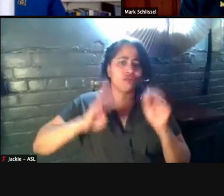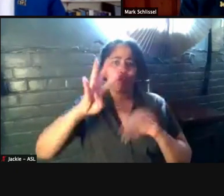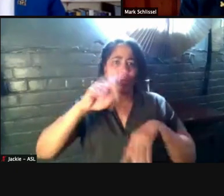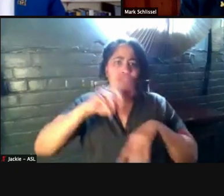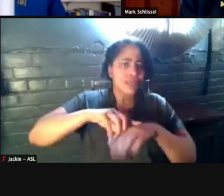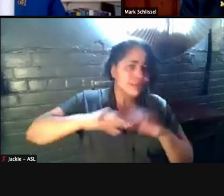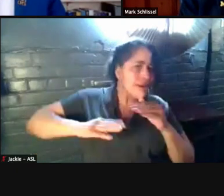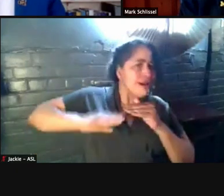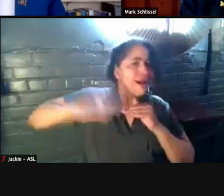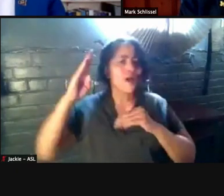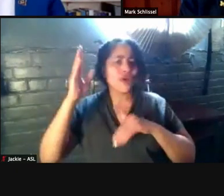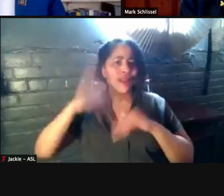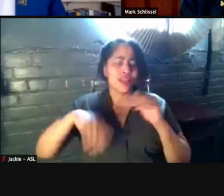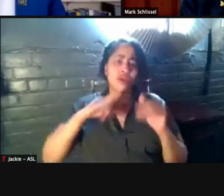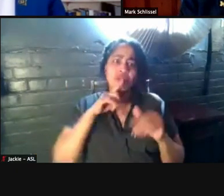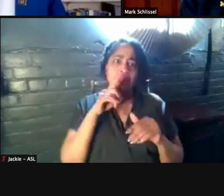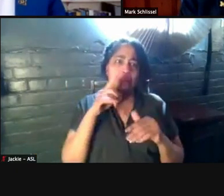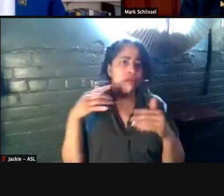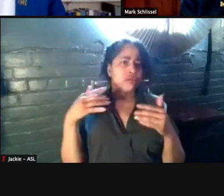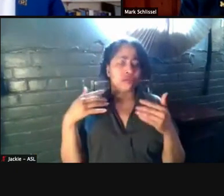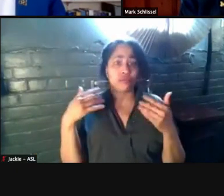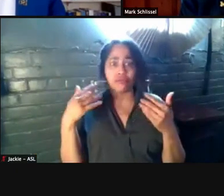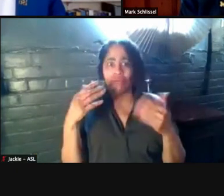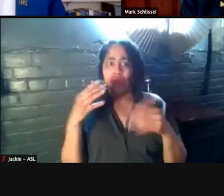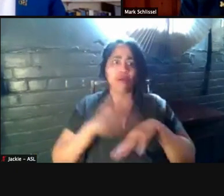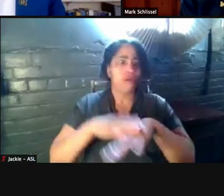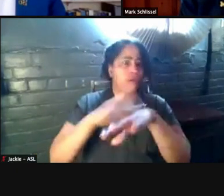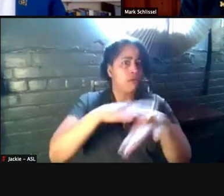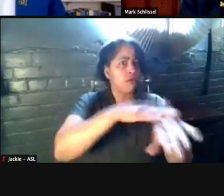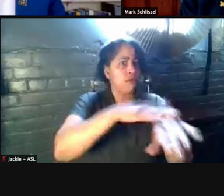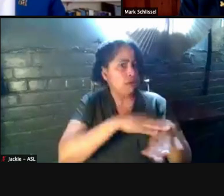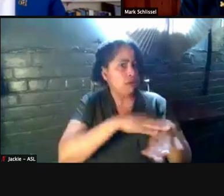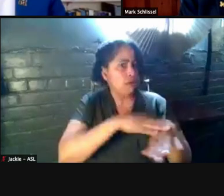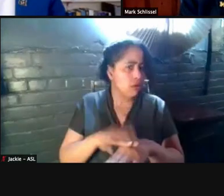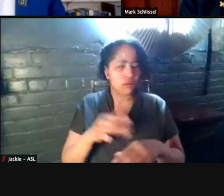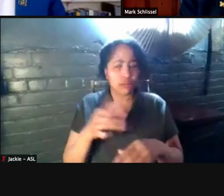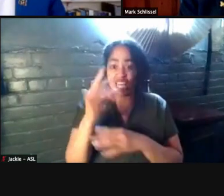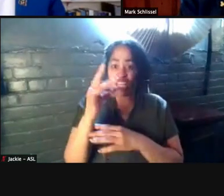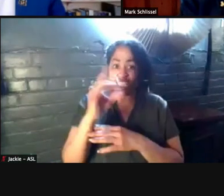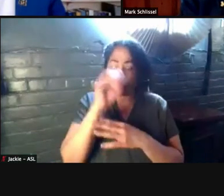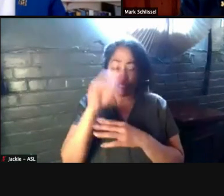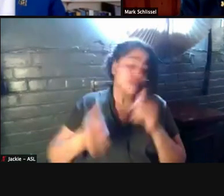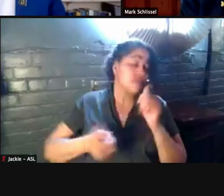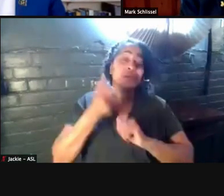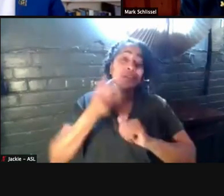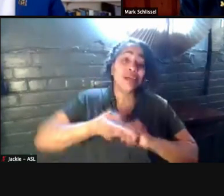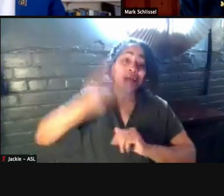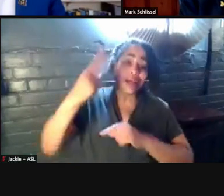The case positivity rate for tests is 18%. That's the highest since last spring.